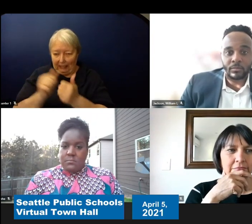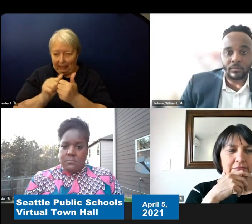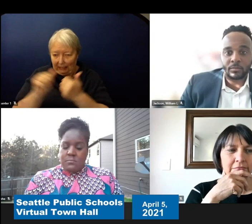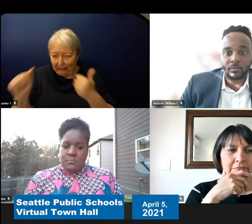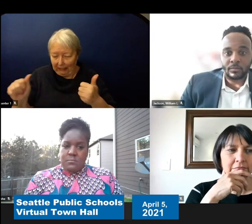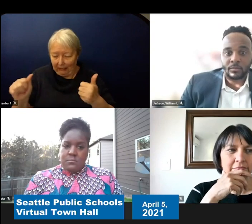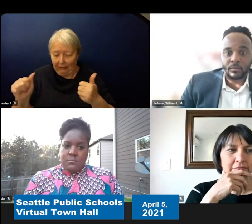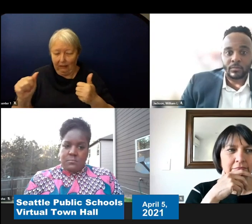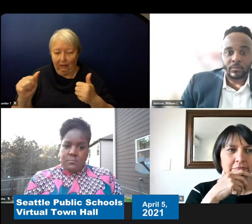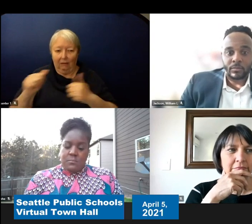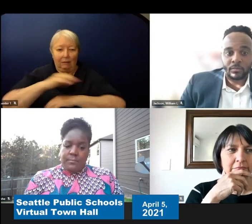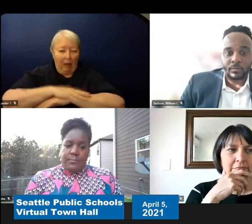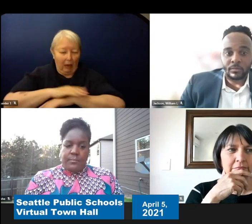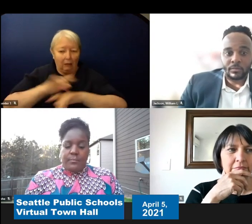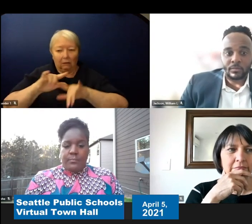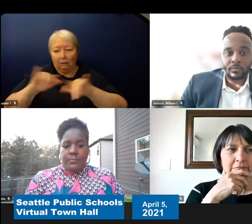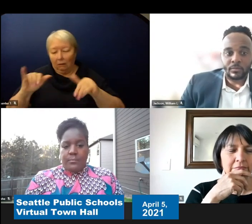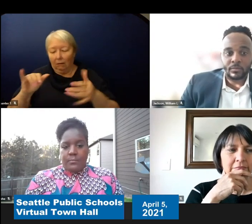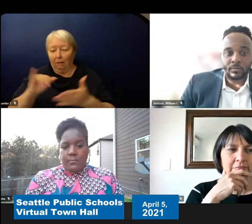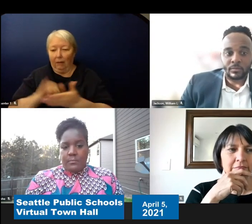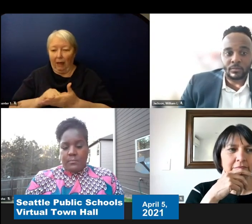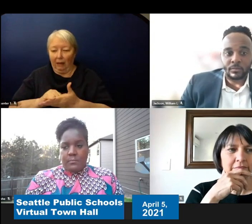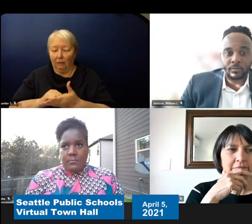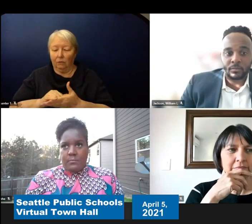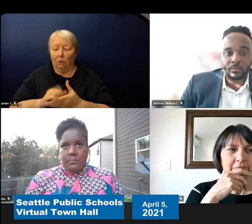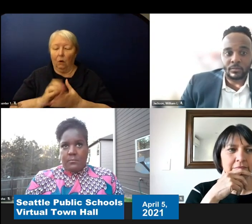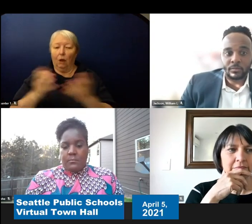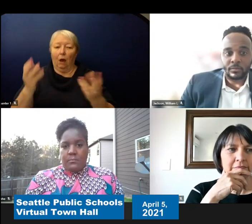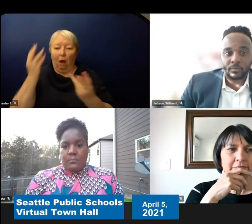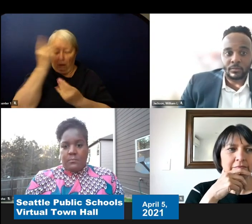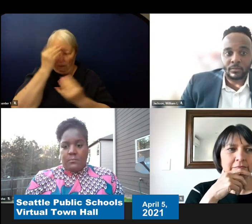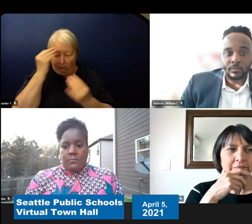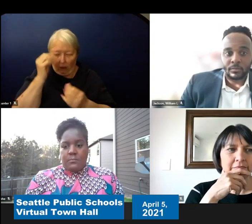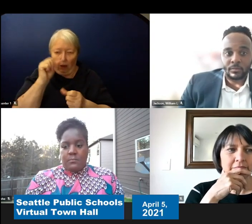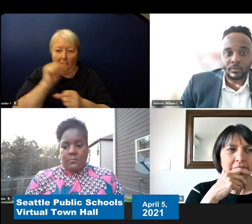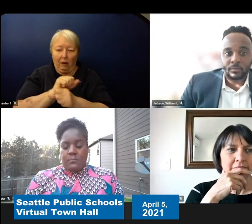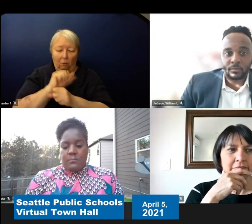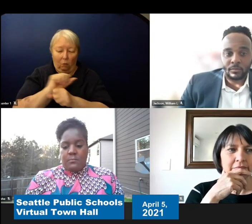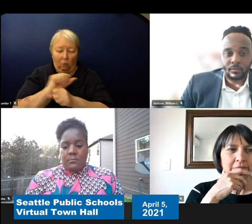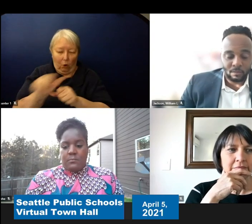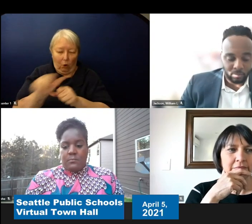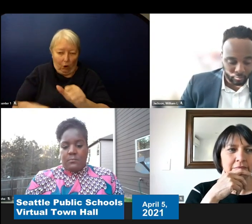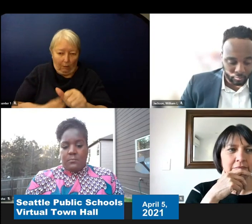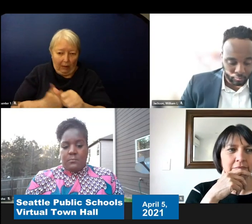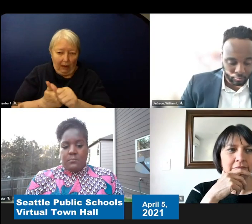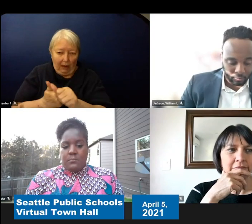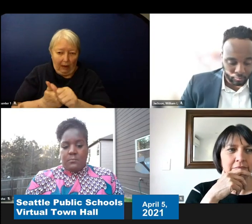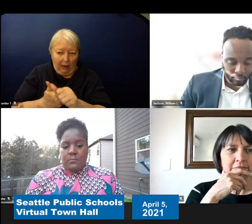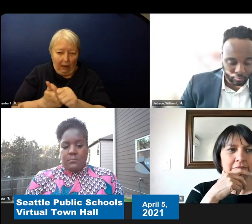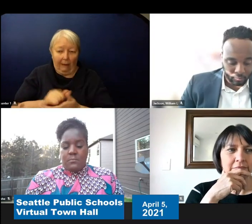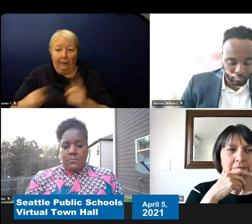So lots of thought and work behind that. As far as contact tracing goes and I don't know how much